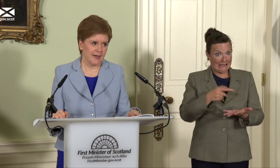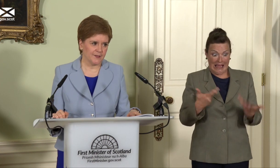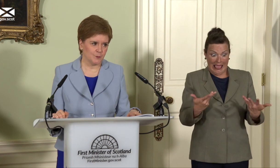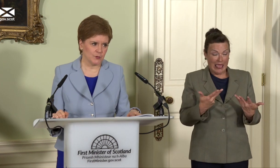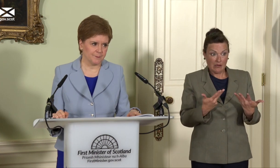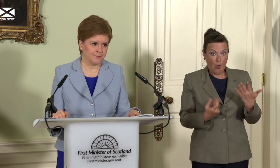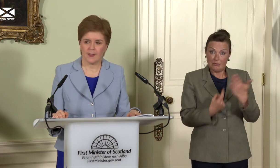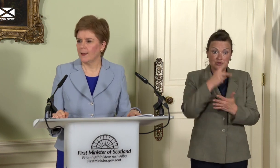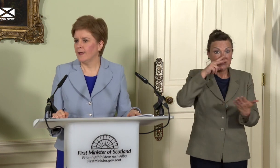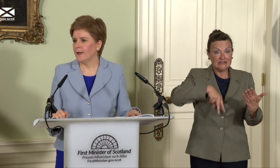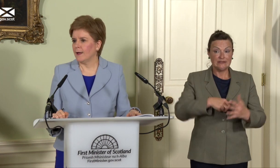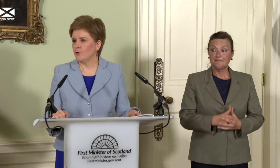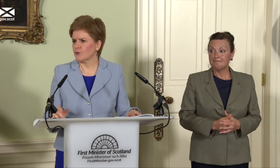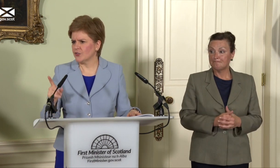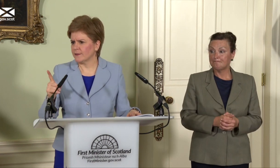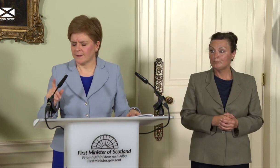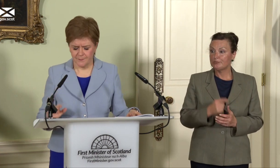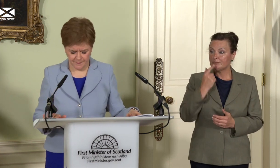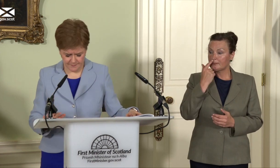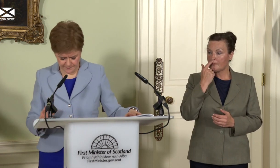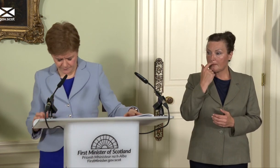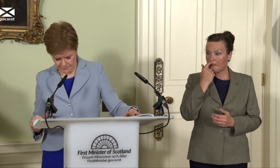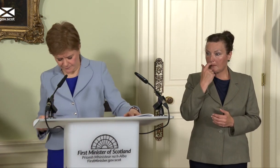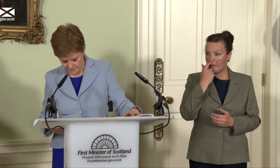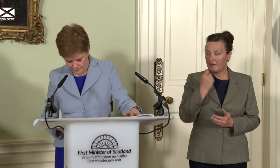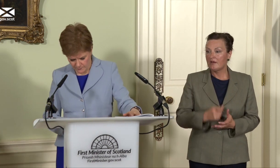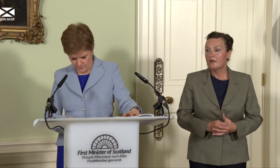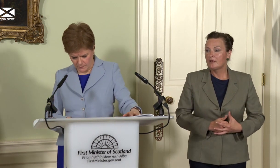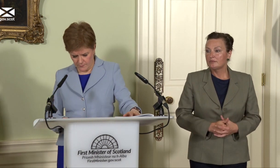this podium. Who do I go to next? Sev. First Minister, thank you. You’ve already